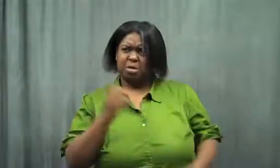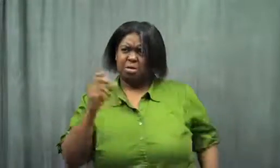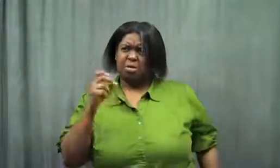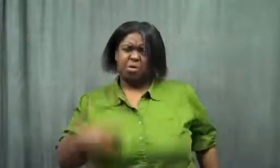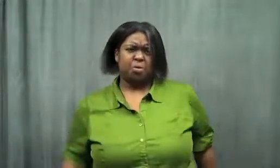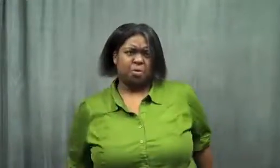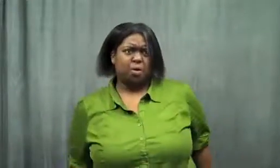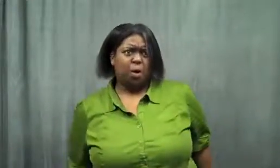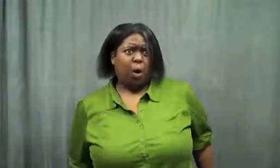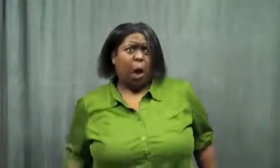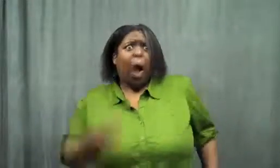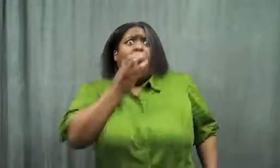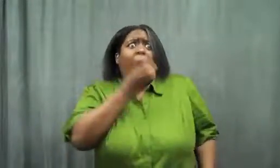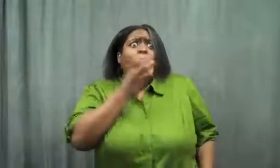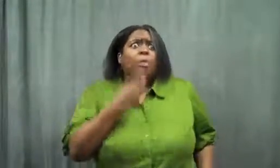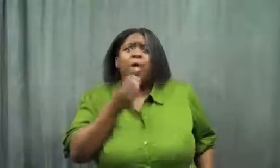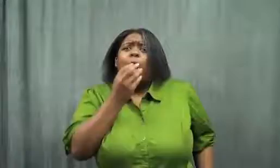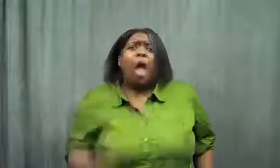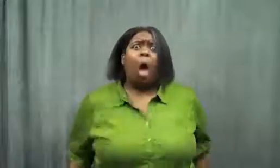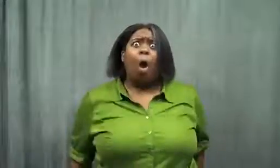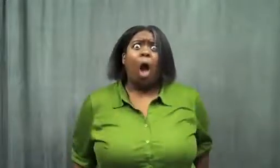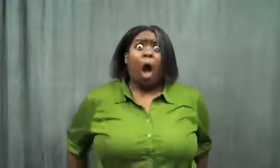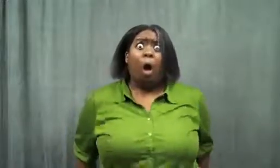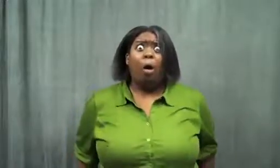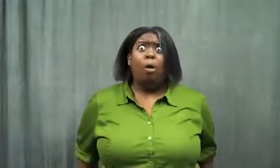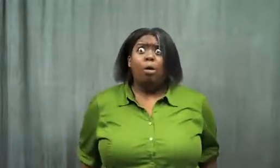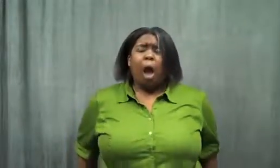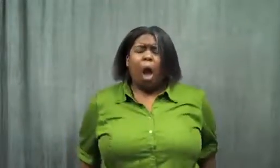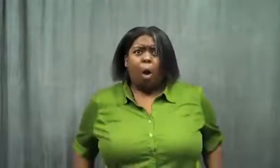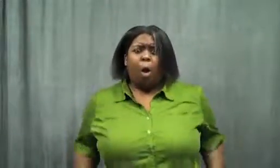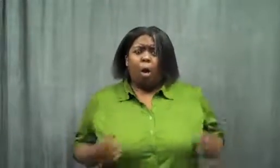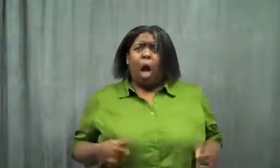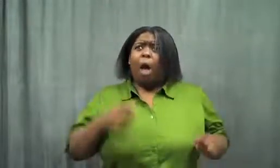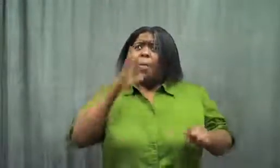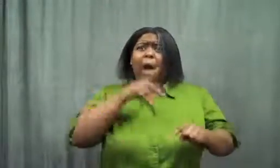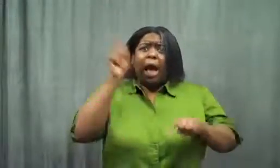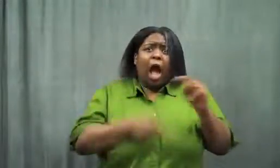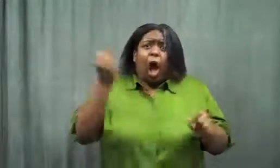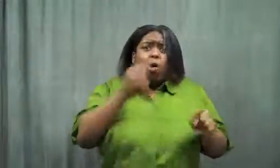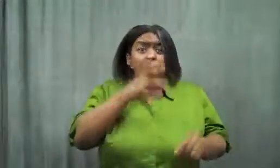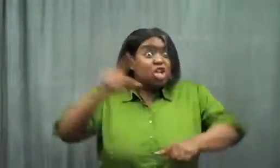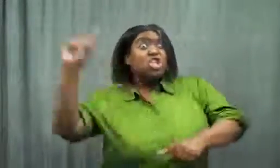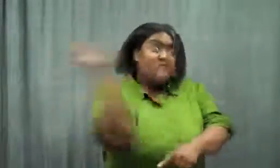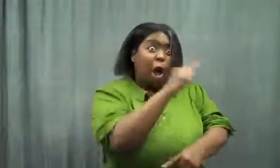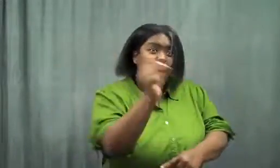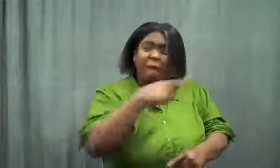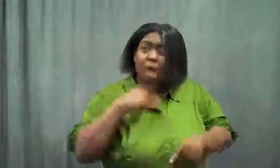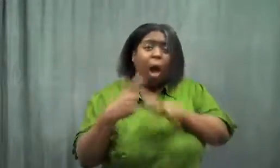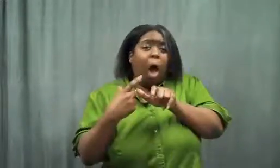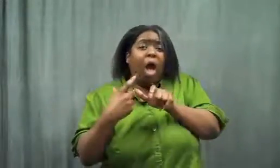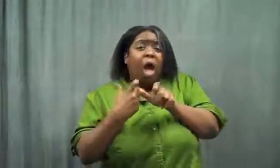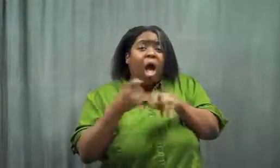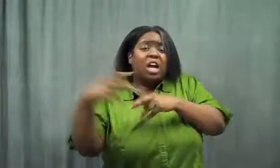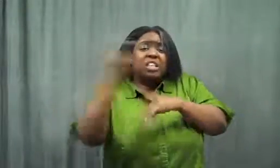I said, "Ohh, I can't hold it!" She said, "Get in the bathroom!" I ran.